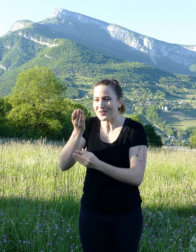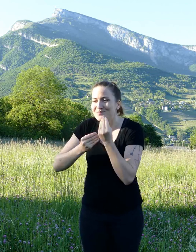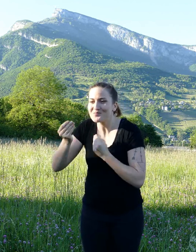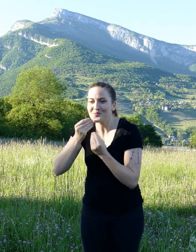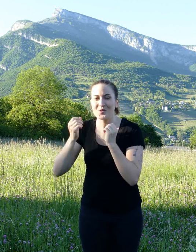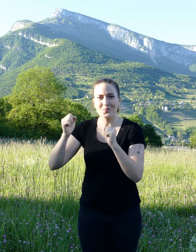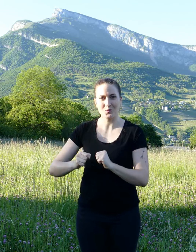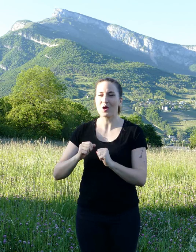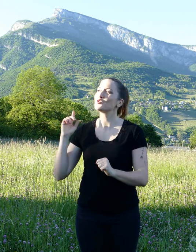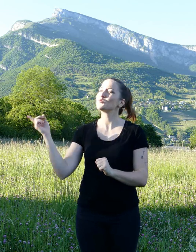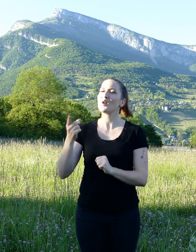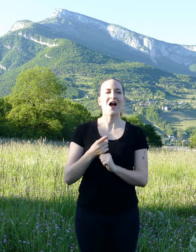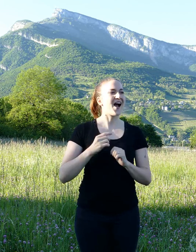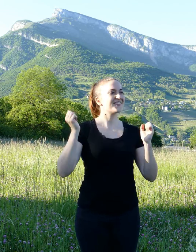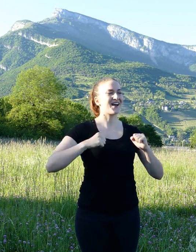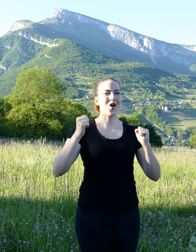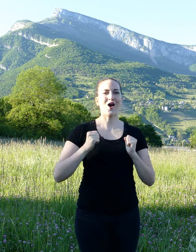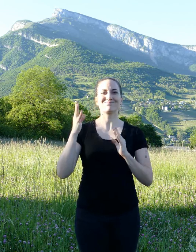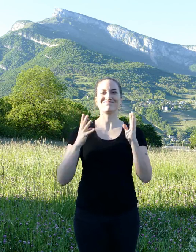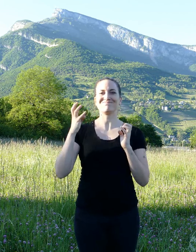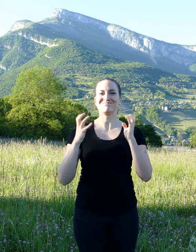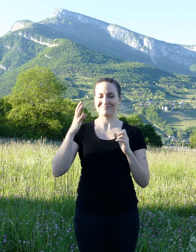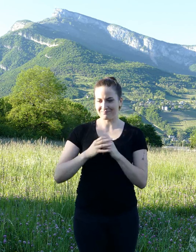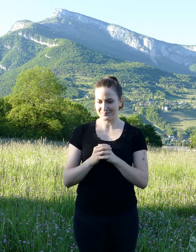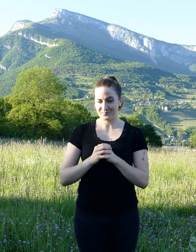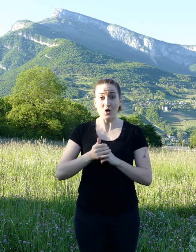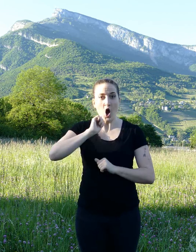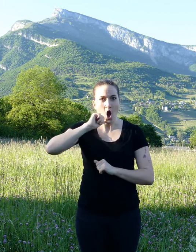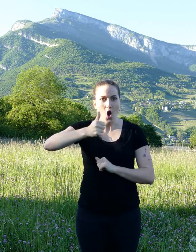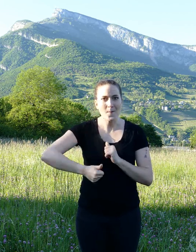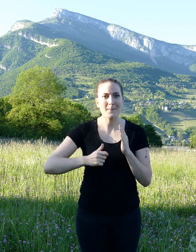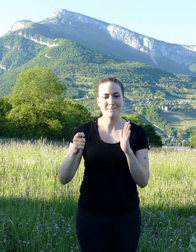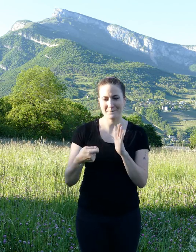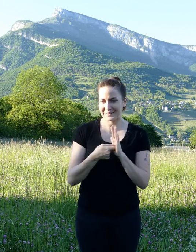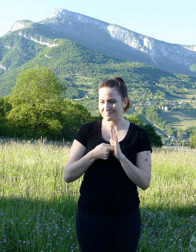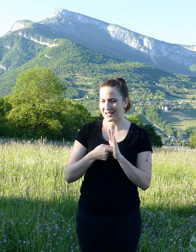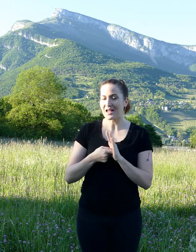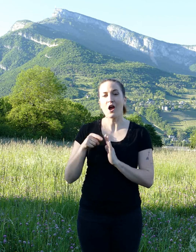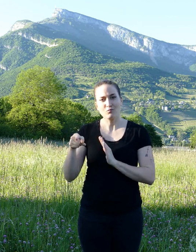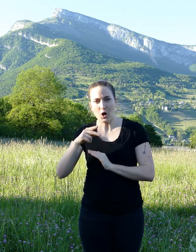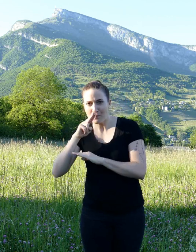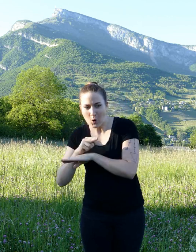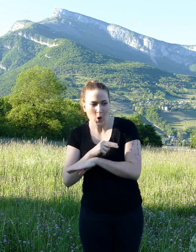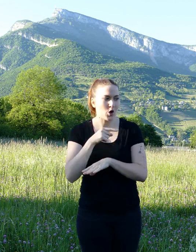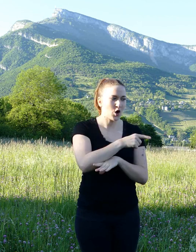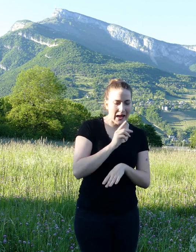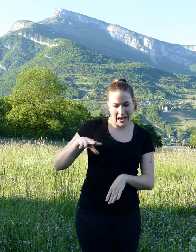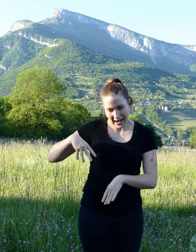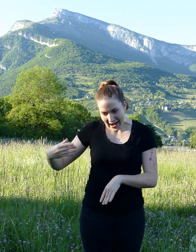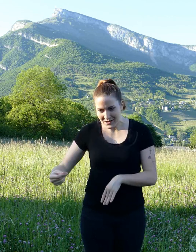with the decision. The next day, the squirrel and the gerbil met. They took time to get acquainted